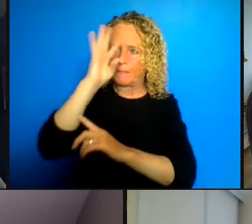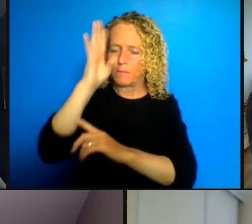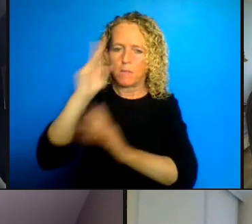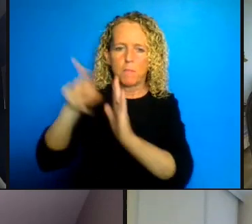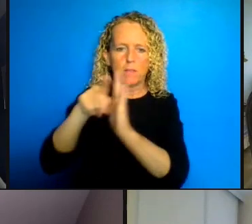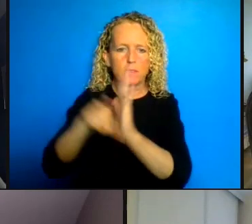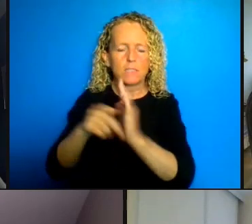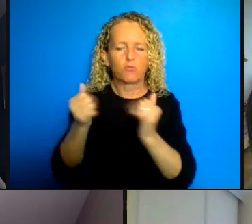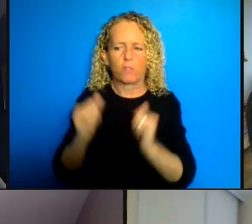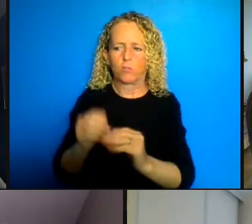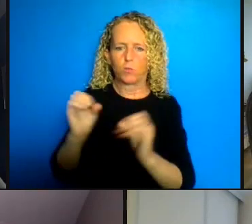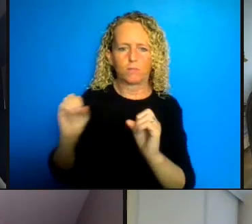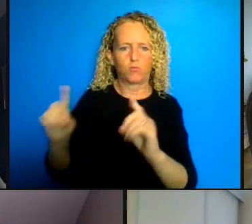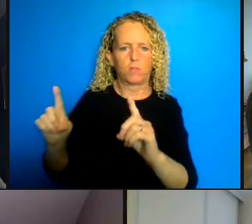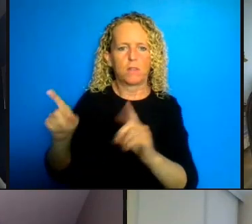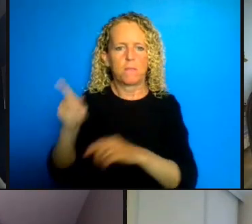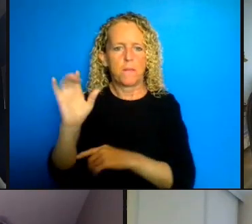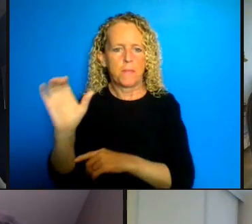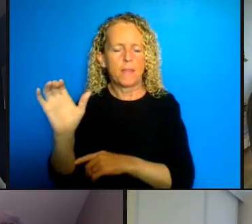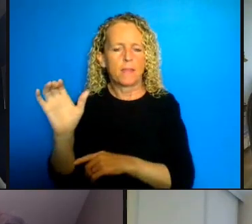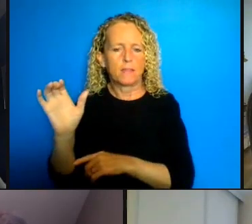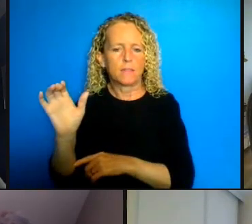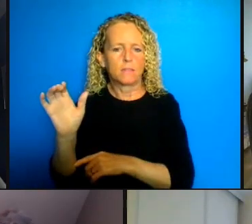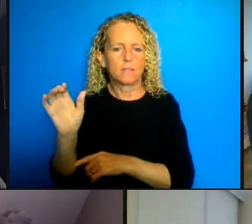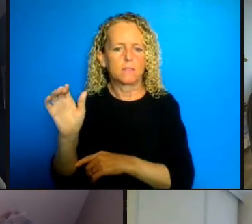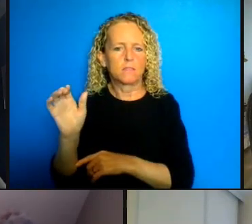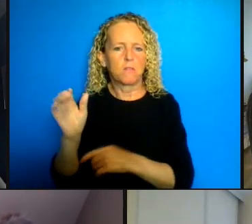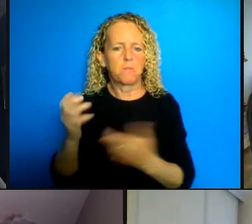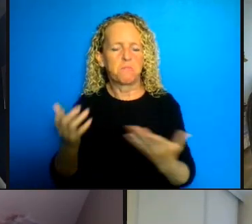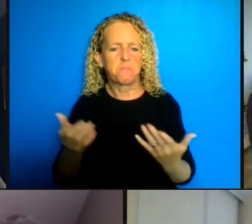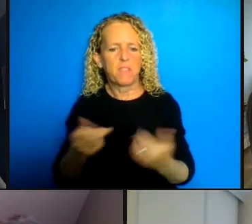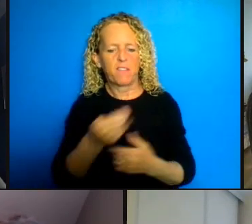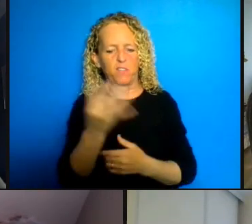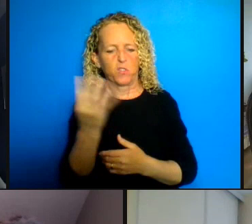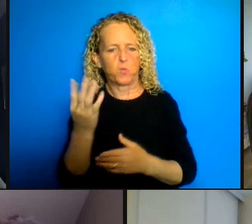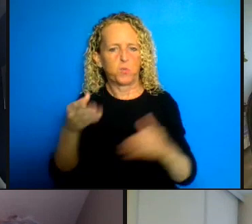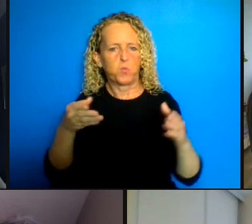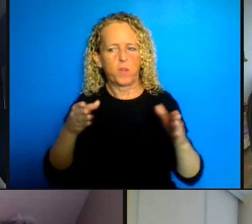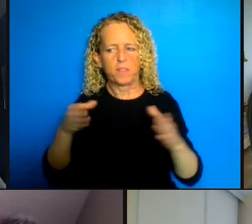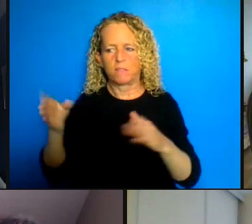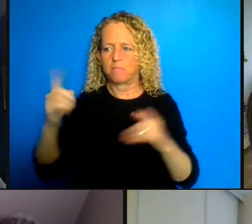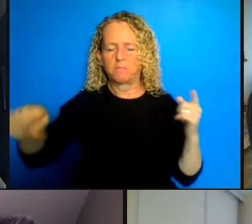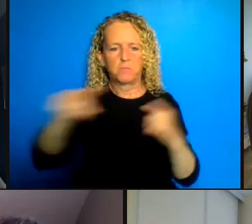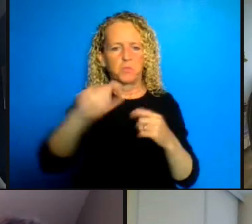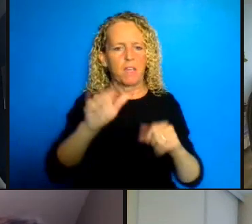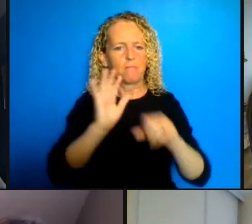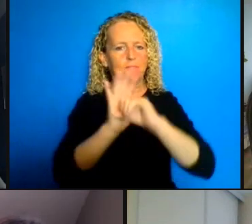are just a few ways in which people can get involved and demand for better